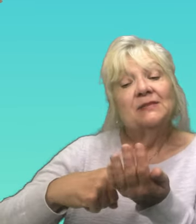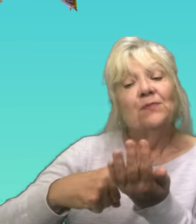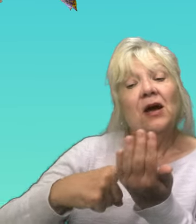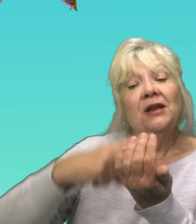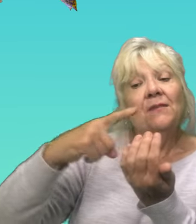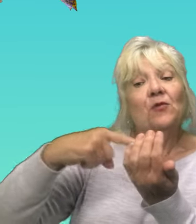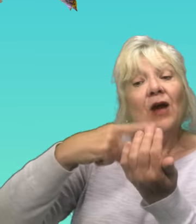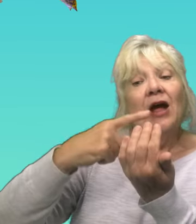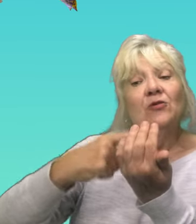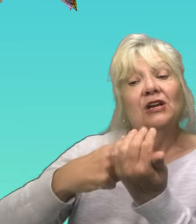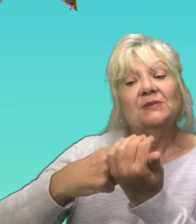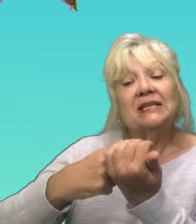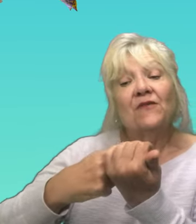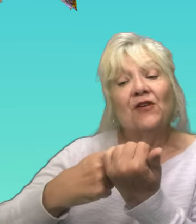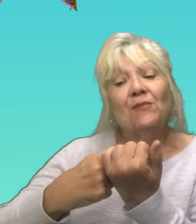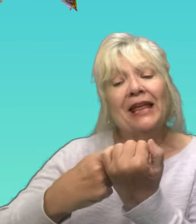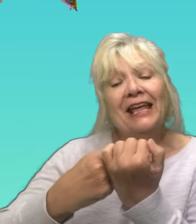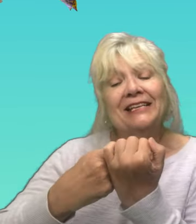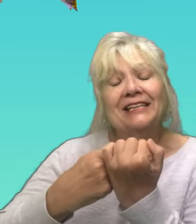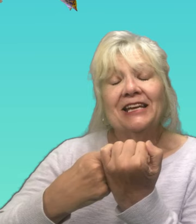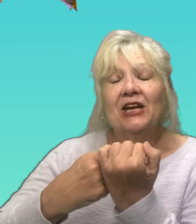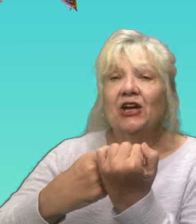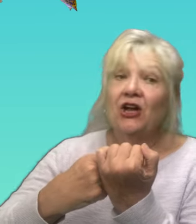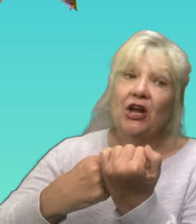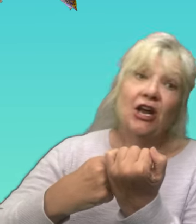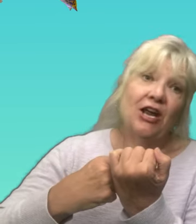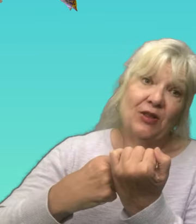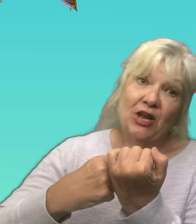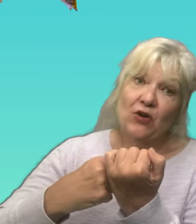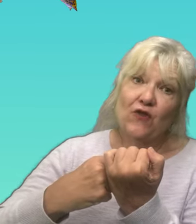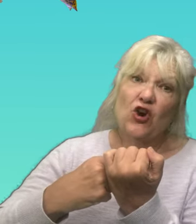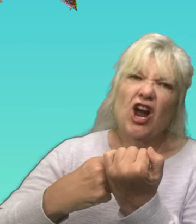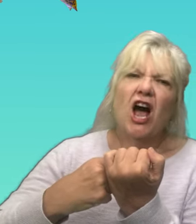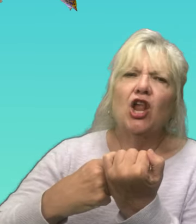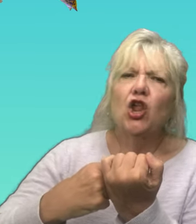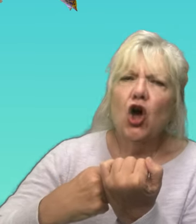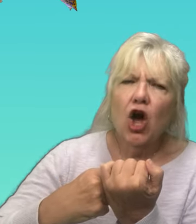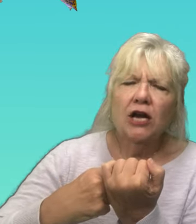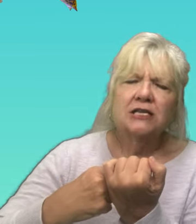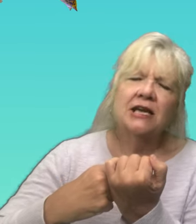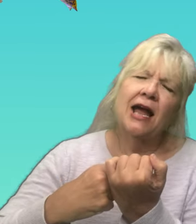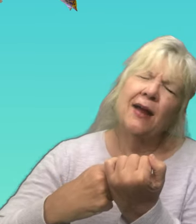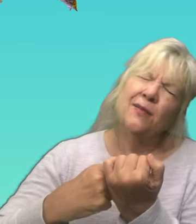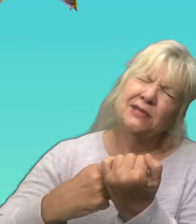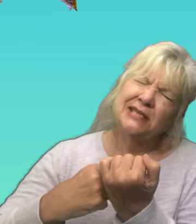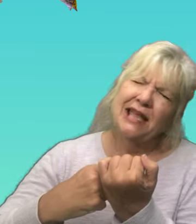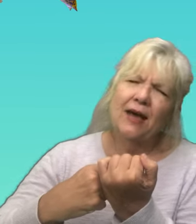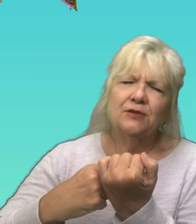spun around himself a blanket, then for a long time slept